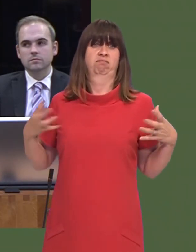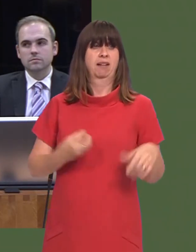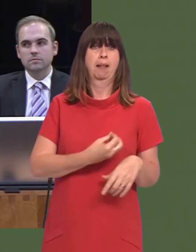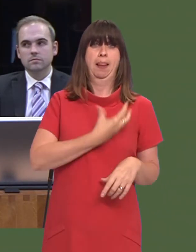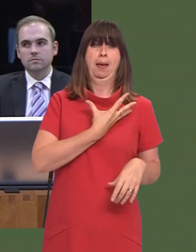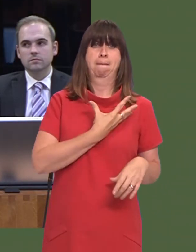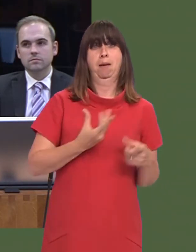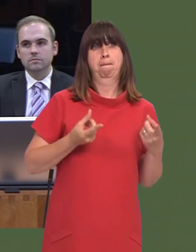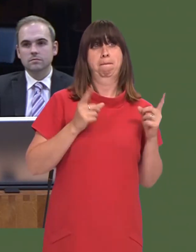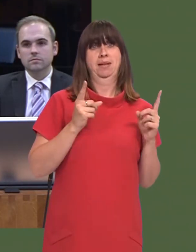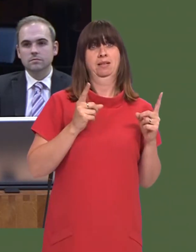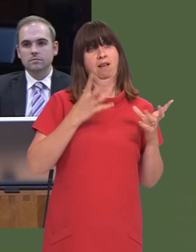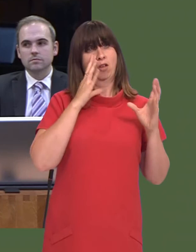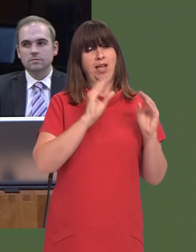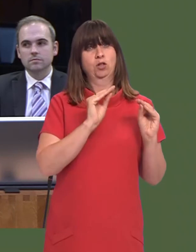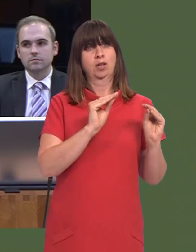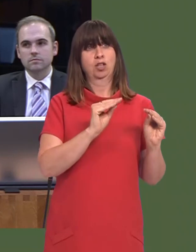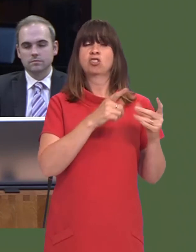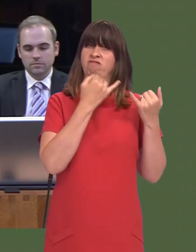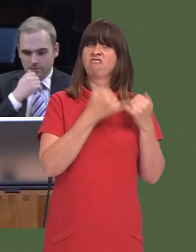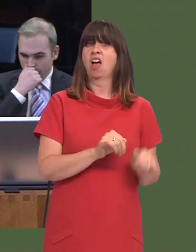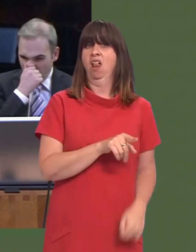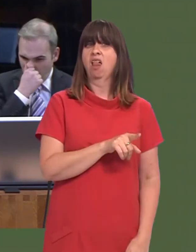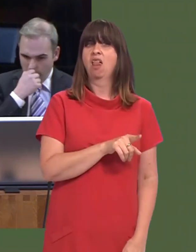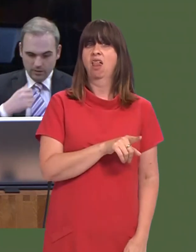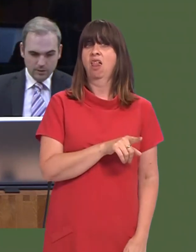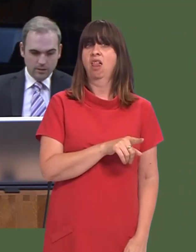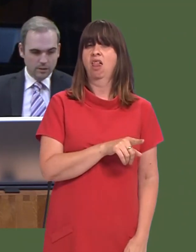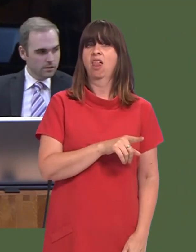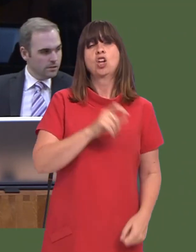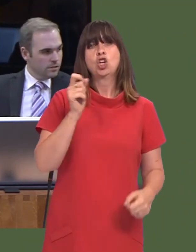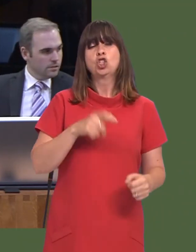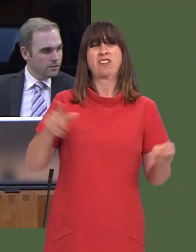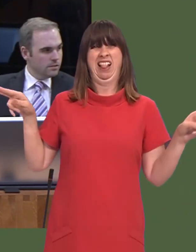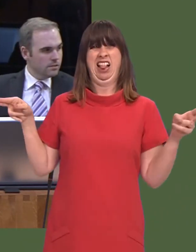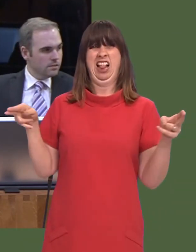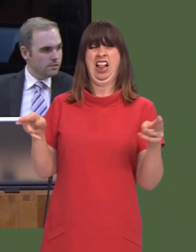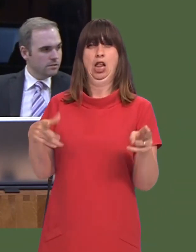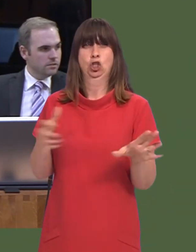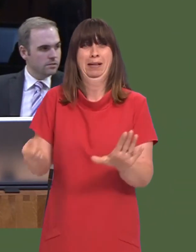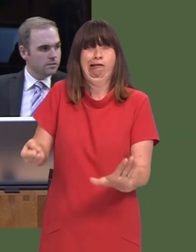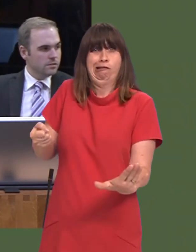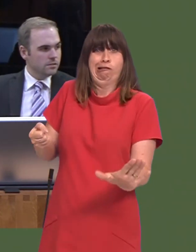Rhun ap Iorwerth: A series of Labour education Ministers has failed to prevent that slide.